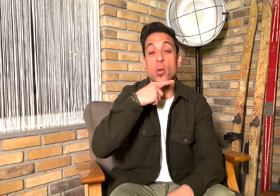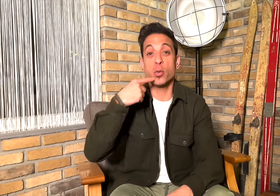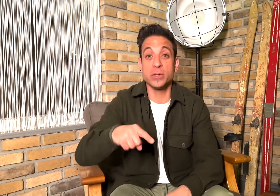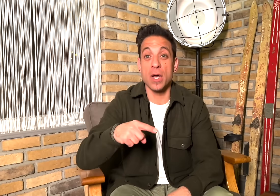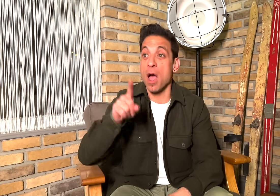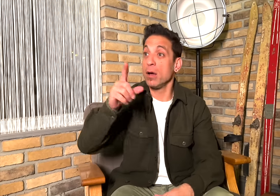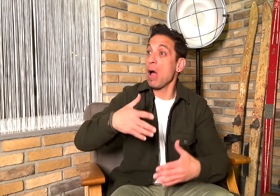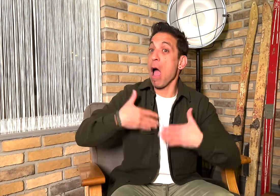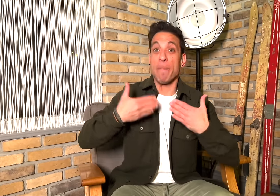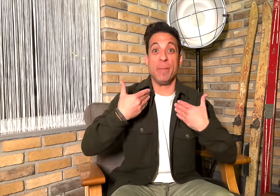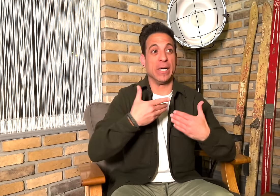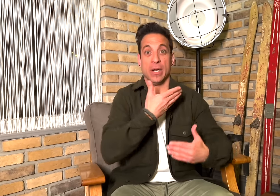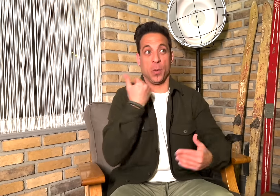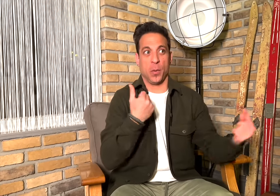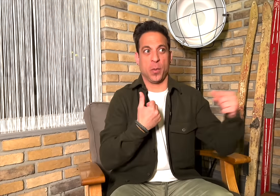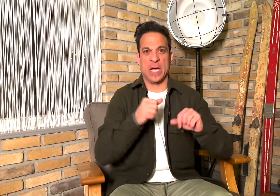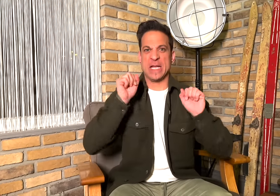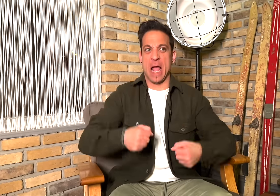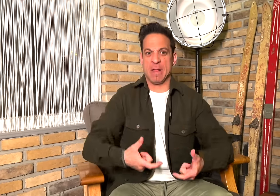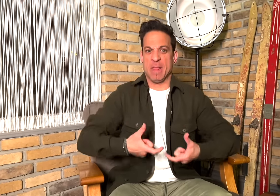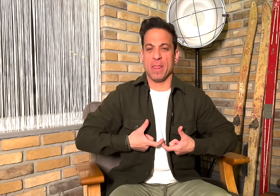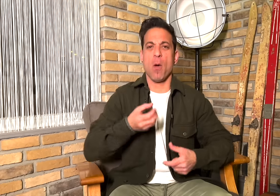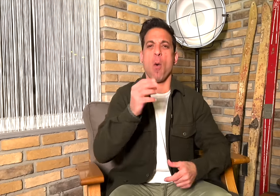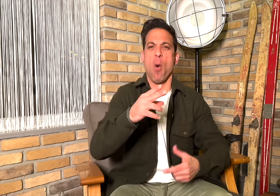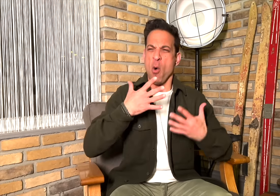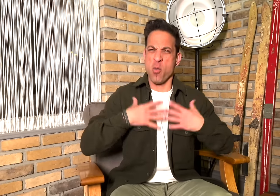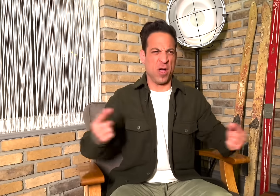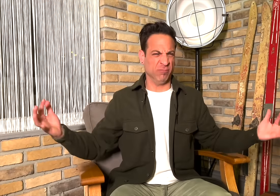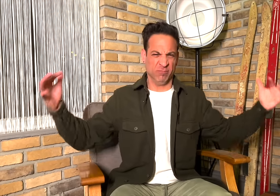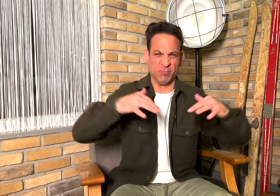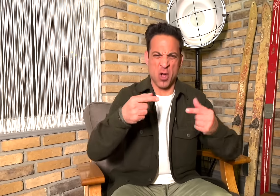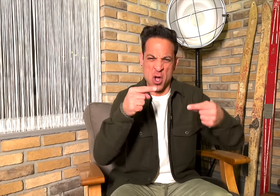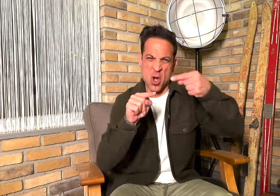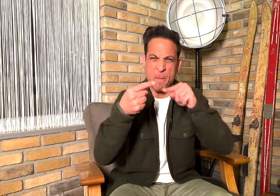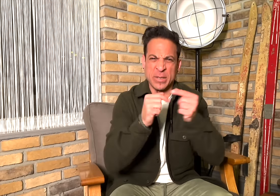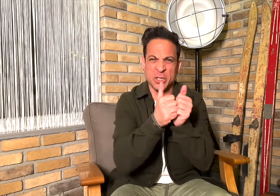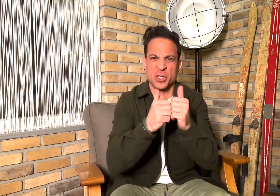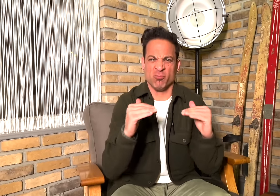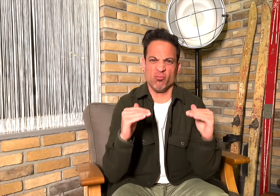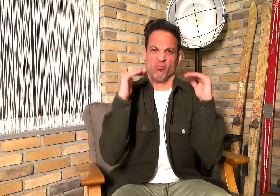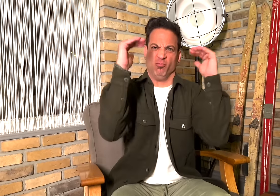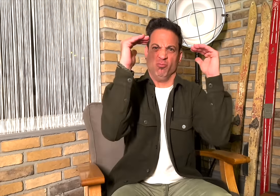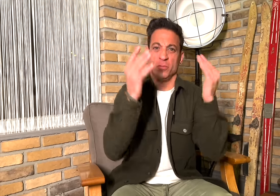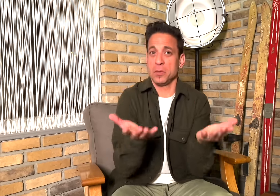Russia are not present. Are those athletes who are present happy to see that it's easy to compete for medals or do they still prefer to have those countries present to make it more competitive?